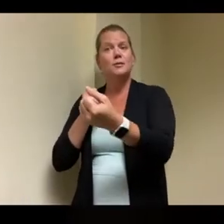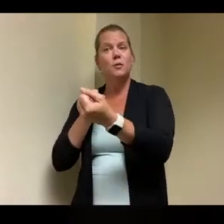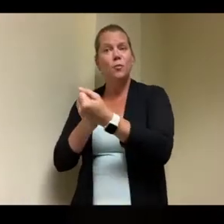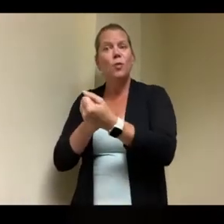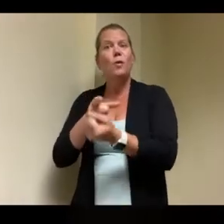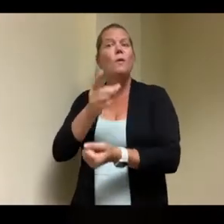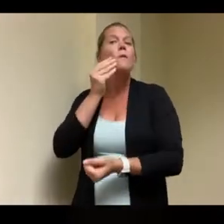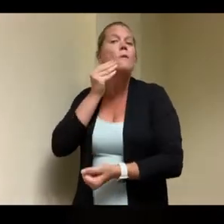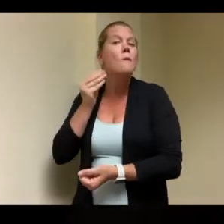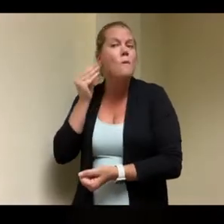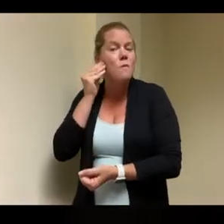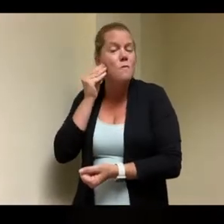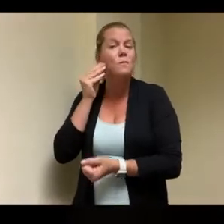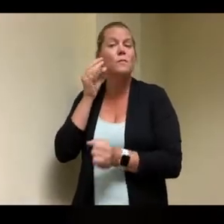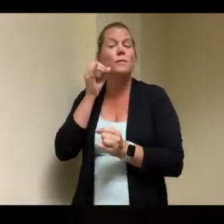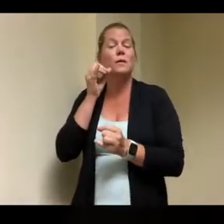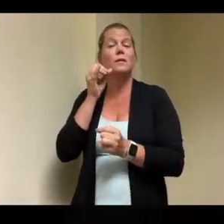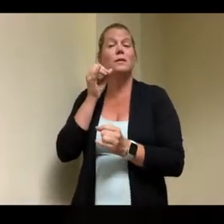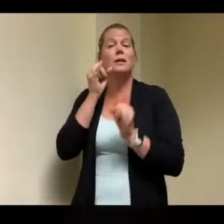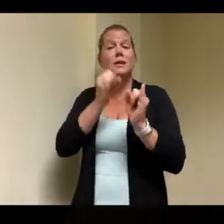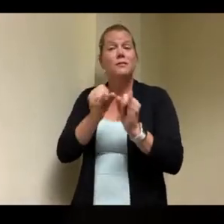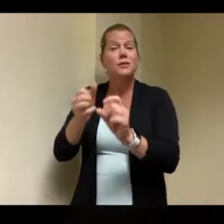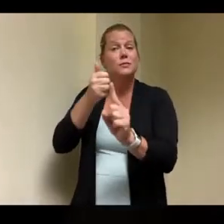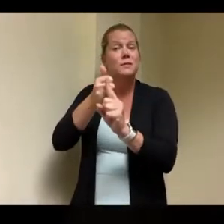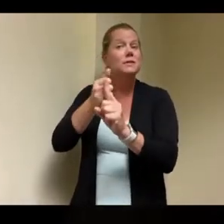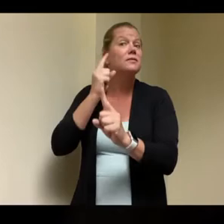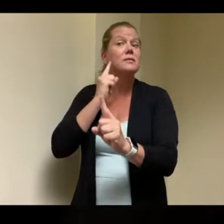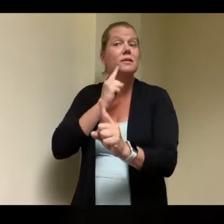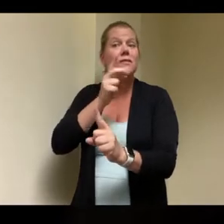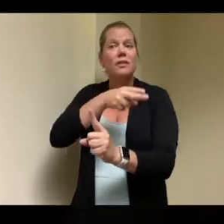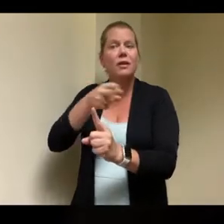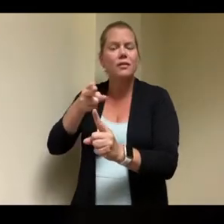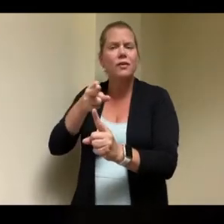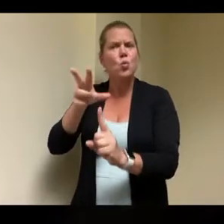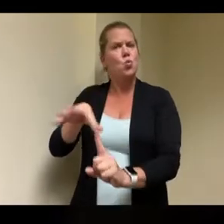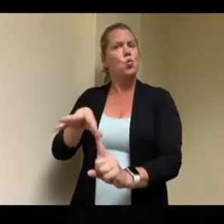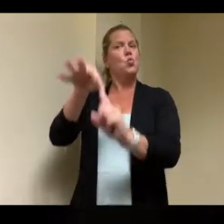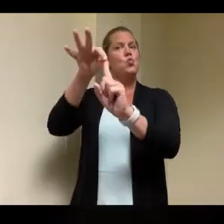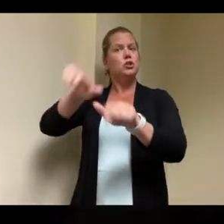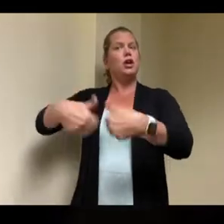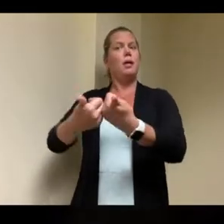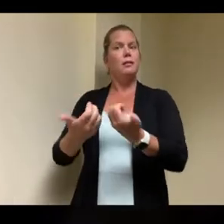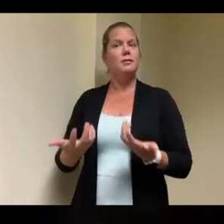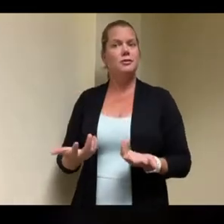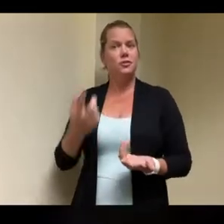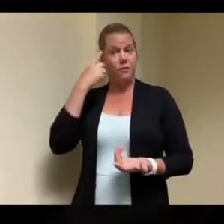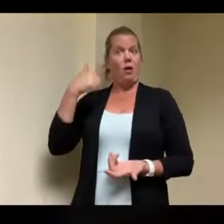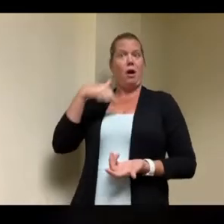individuals who are deaf and hard of hearing is a very unique challenge for us to recruit staff